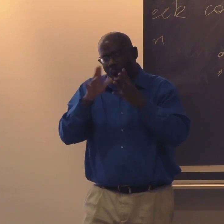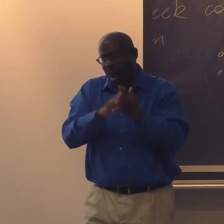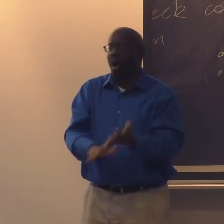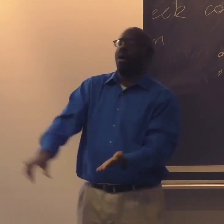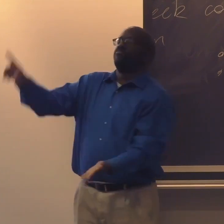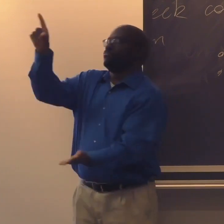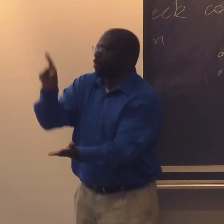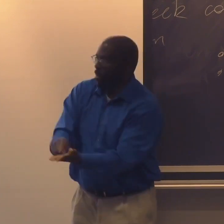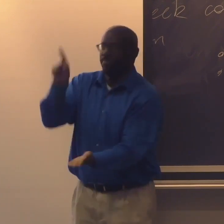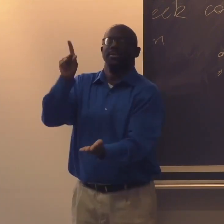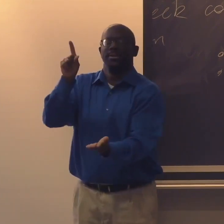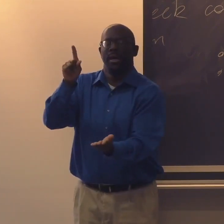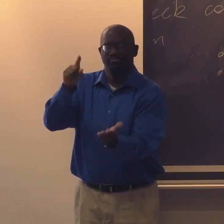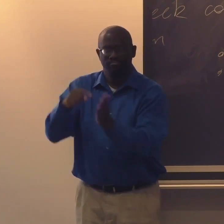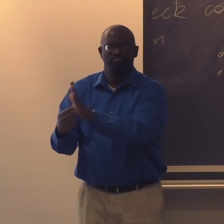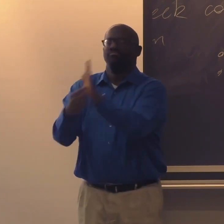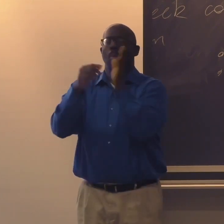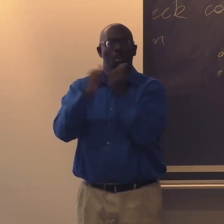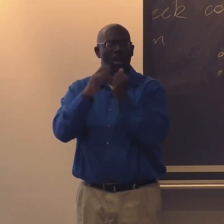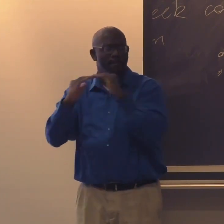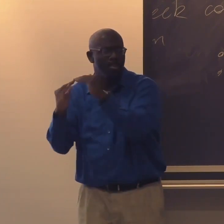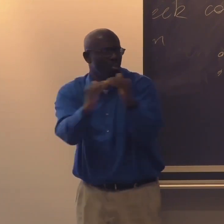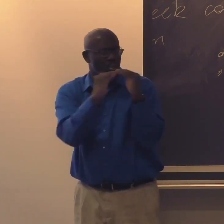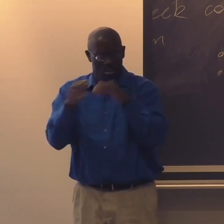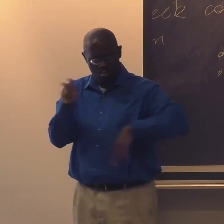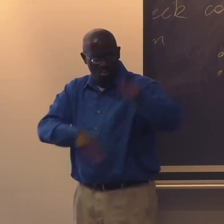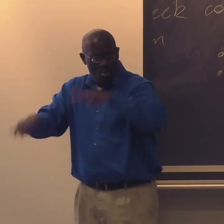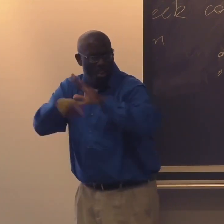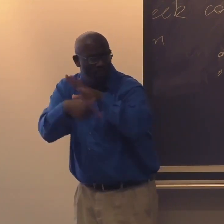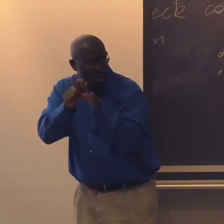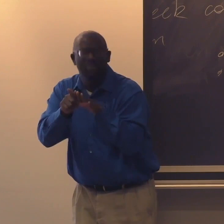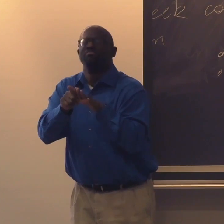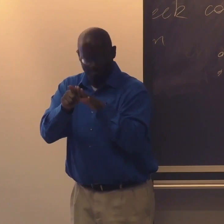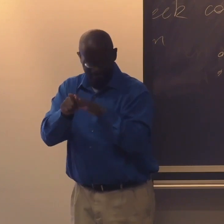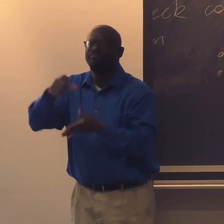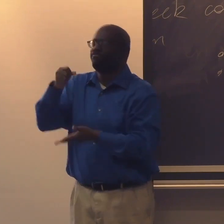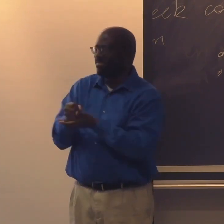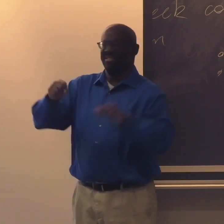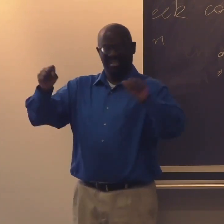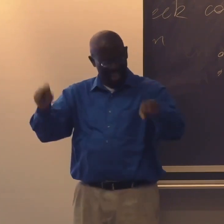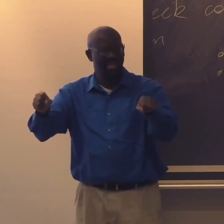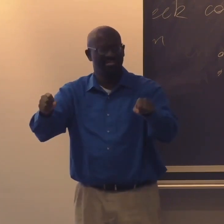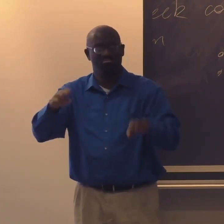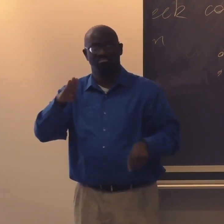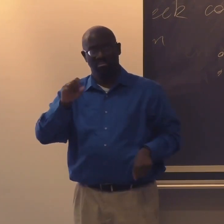start documentation. And then she was able to publish a book.